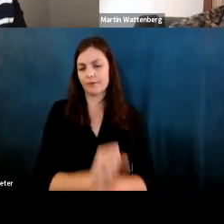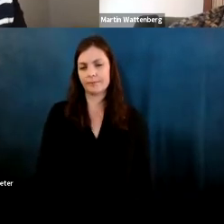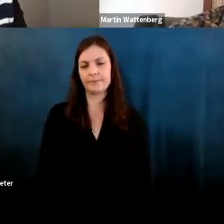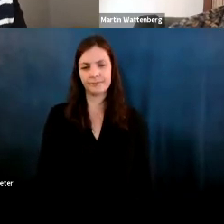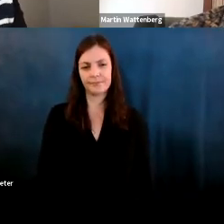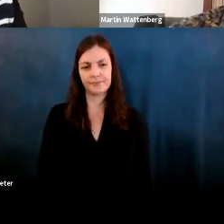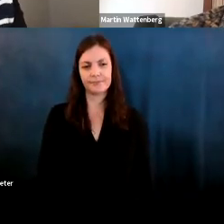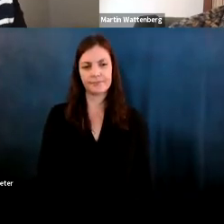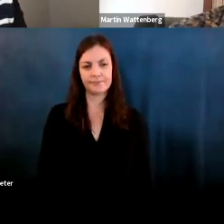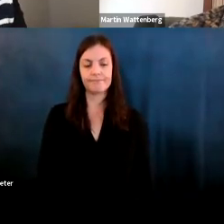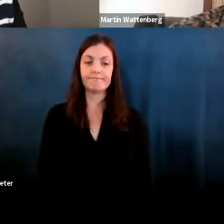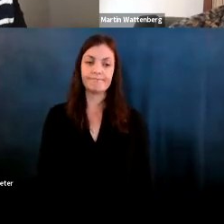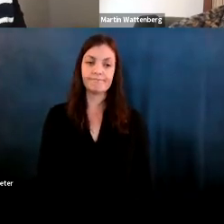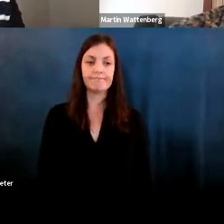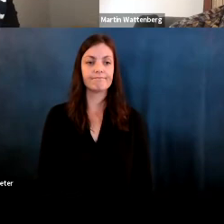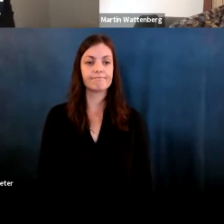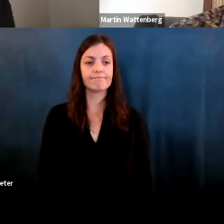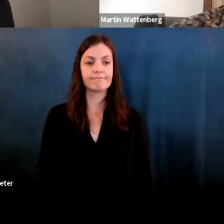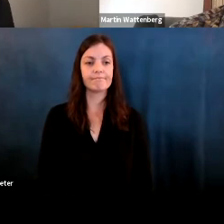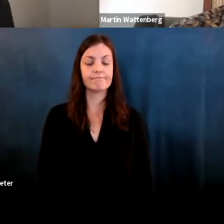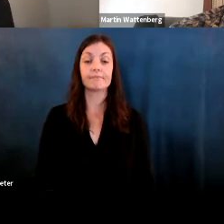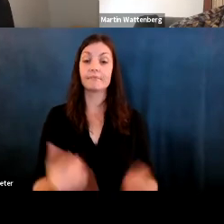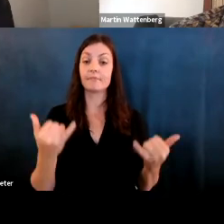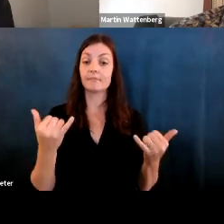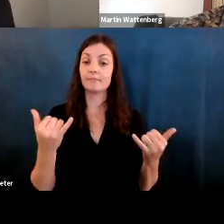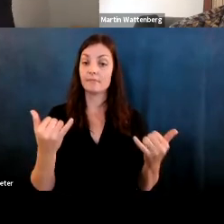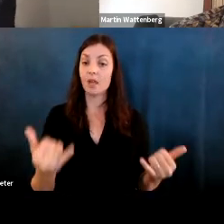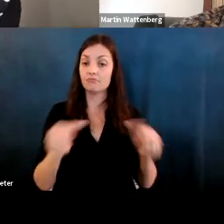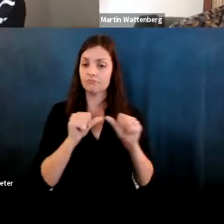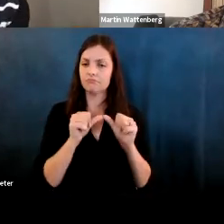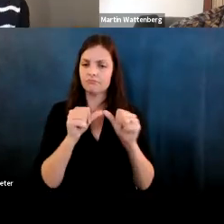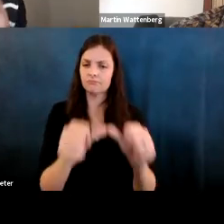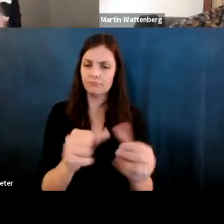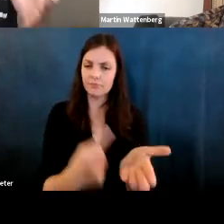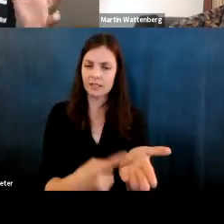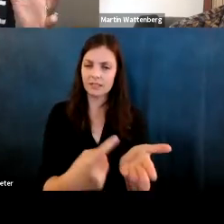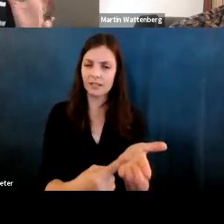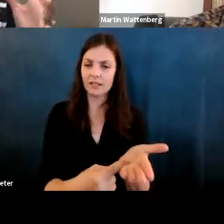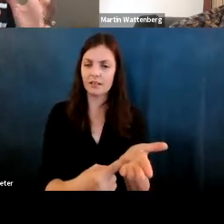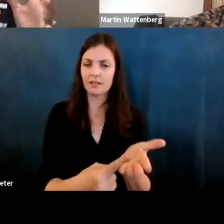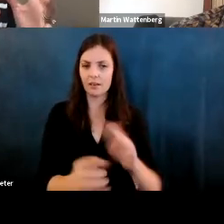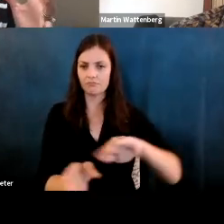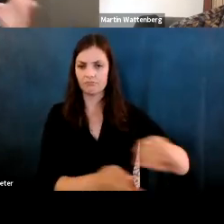Fernanda Viegas: So with that let's let's continue talking so we're going to get out of arts for a little bit.